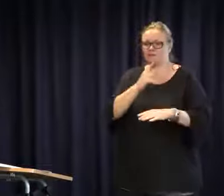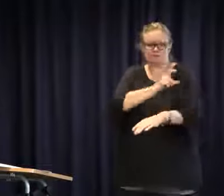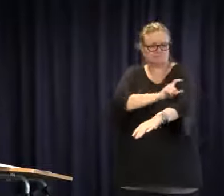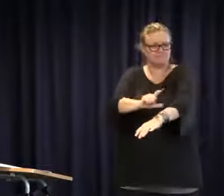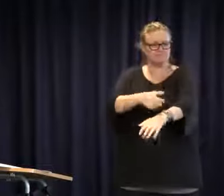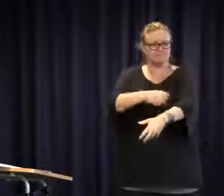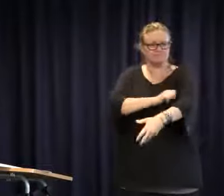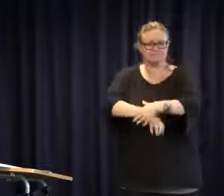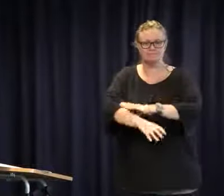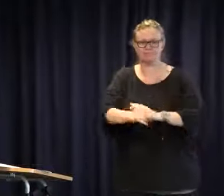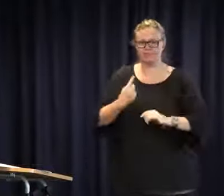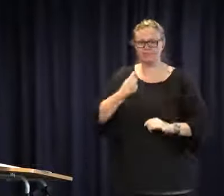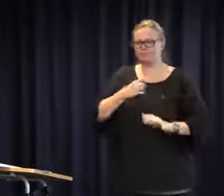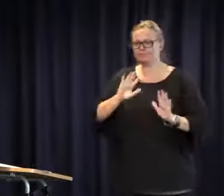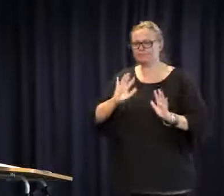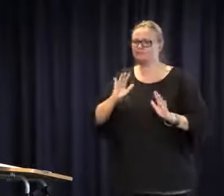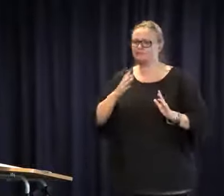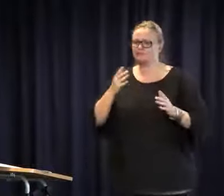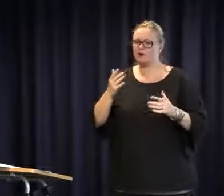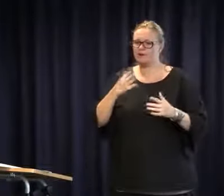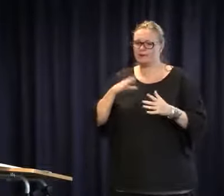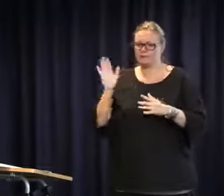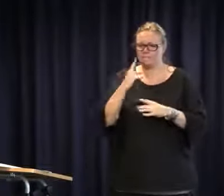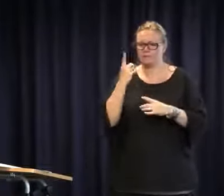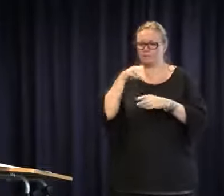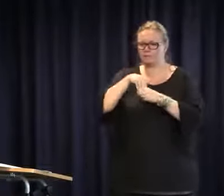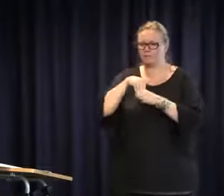we want to see happen into the future. Not even is confident to be able to stand up in